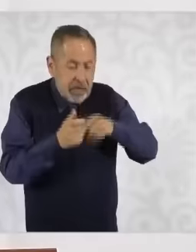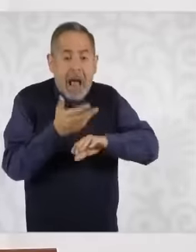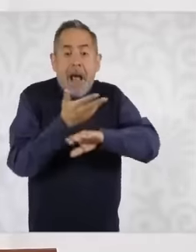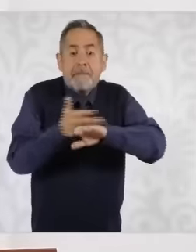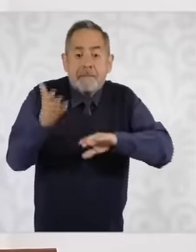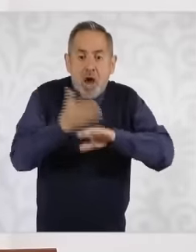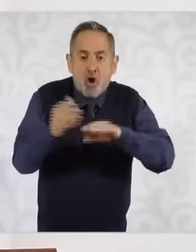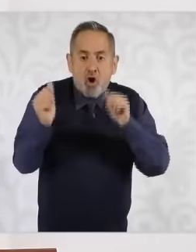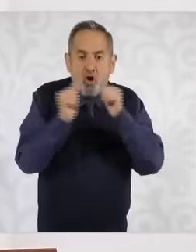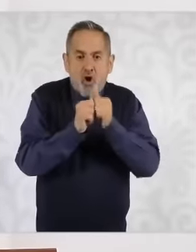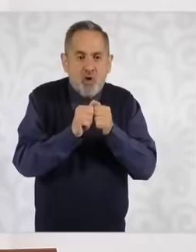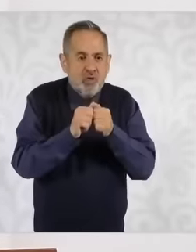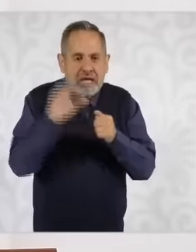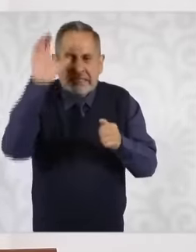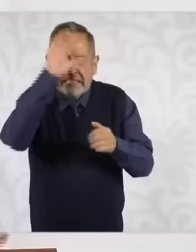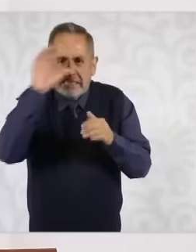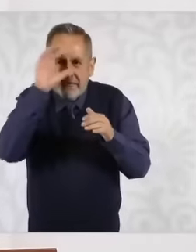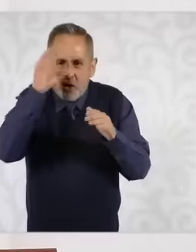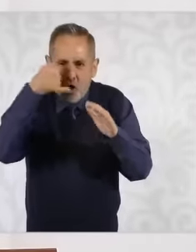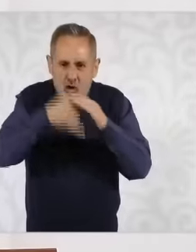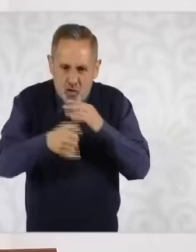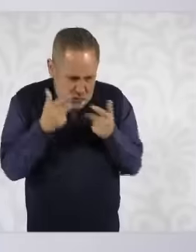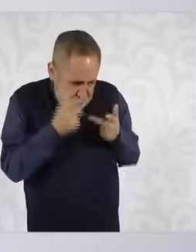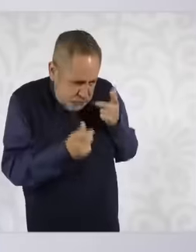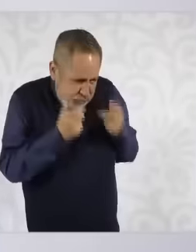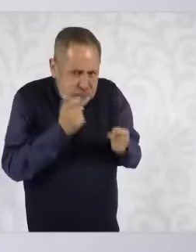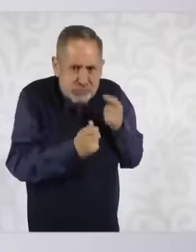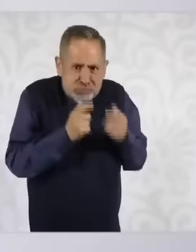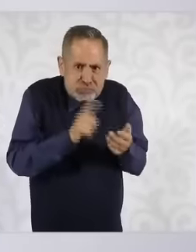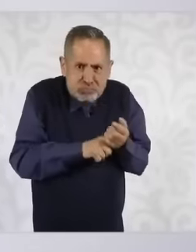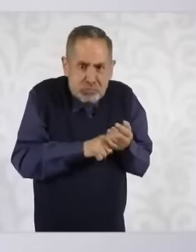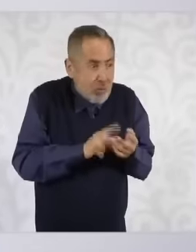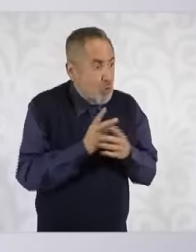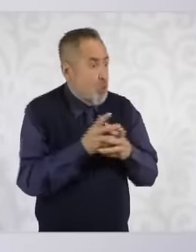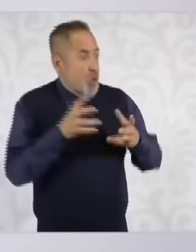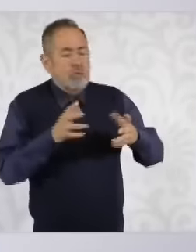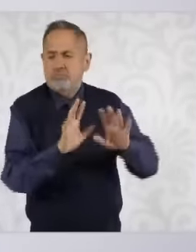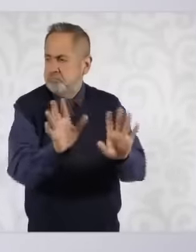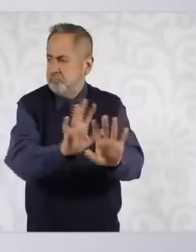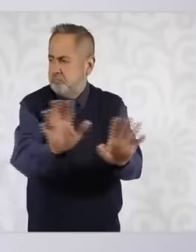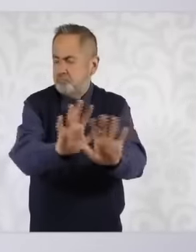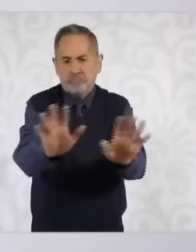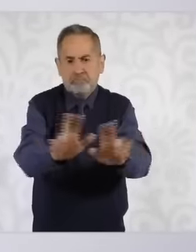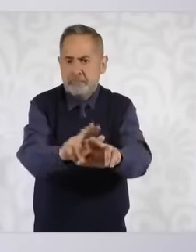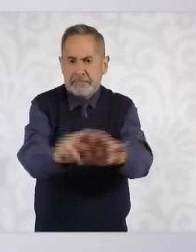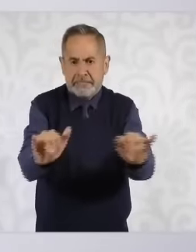nor will it be transgenic. We are not going to promote it or allow it, that is a reality that is not going to